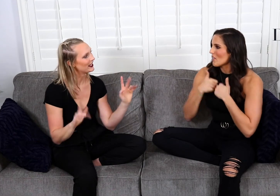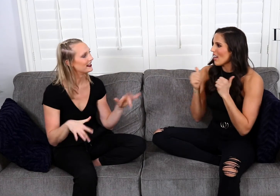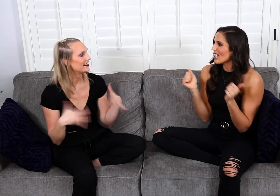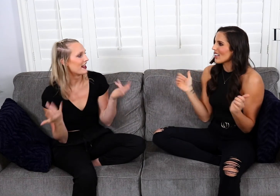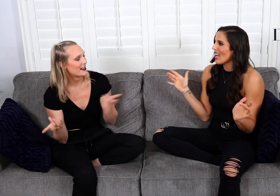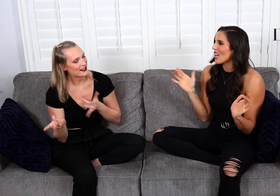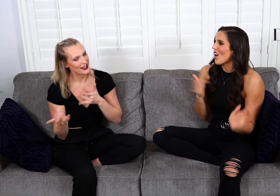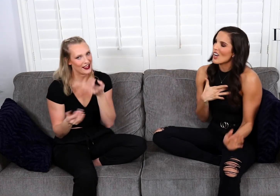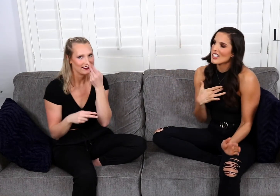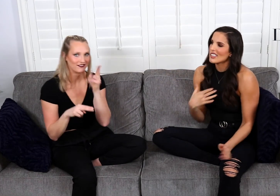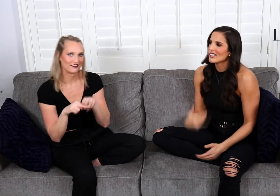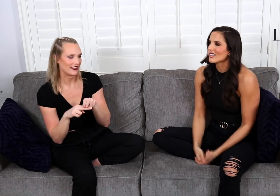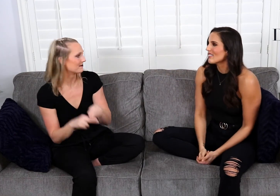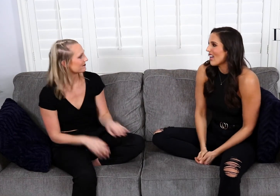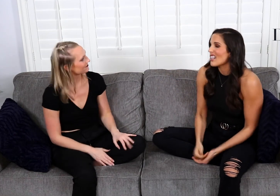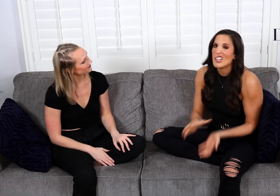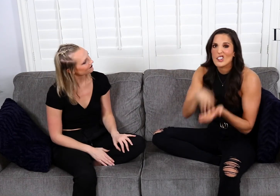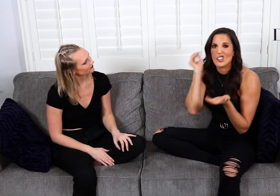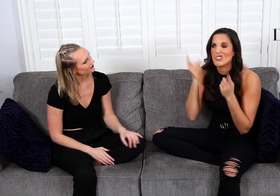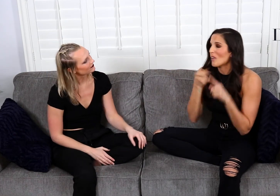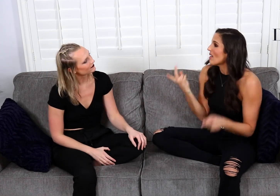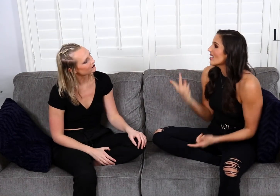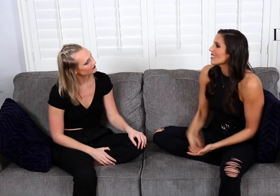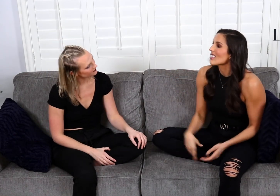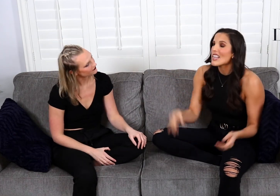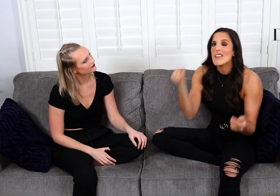It was very light-hearted and fun. Yeah, and I hope you learned something from us!